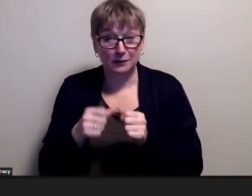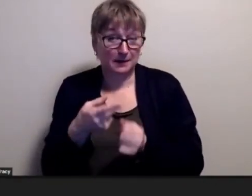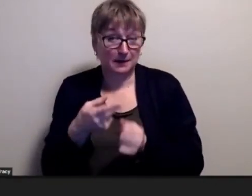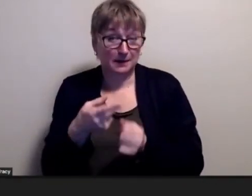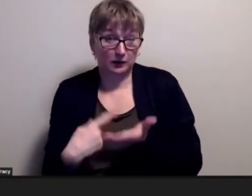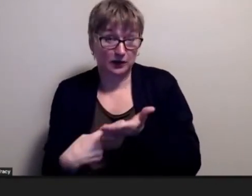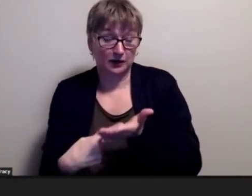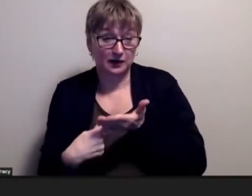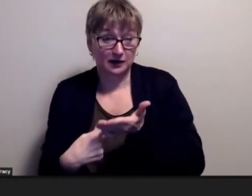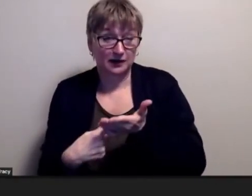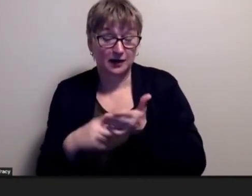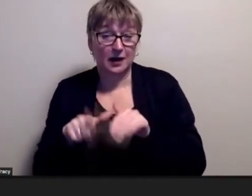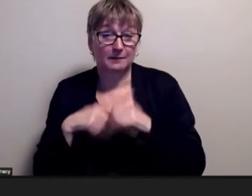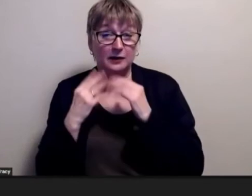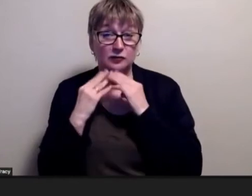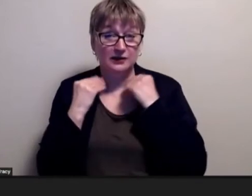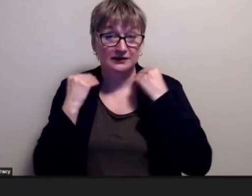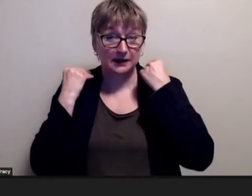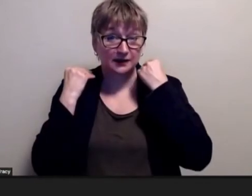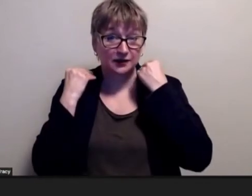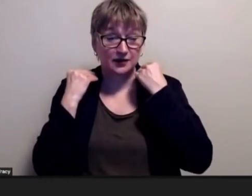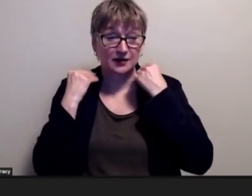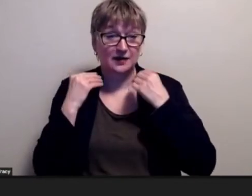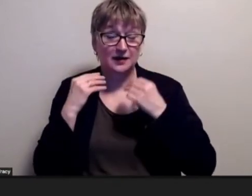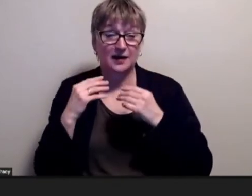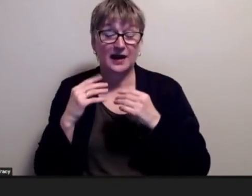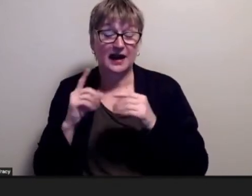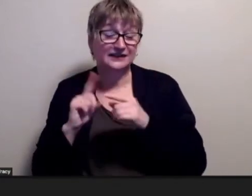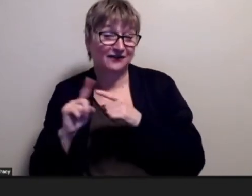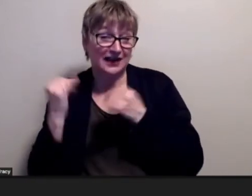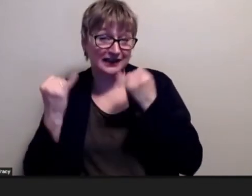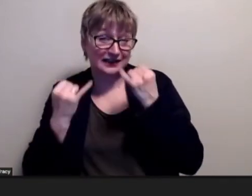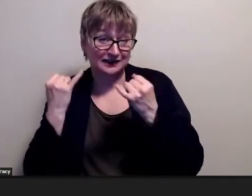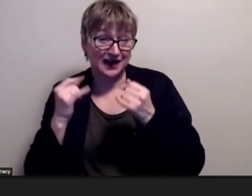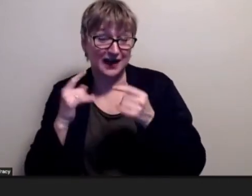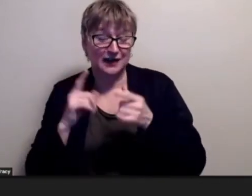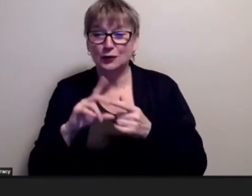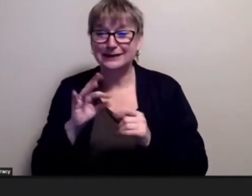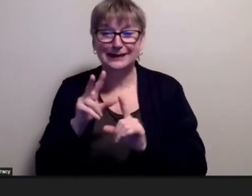about shakespeare and [ __ ] some of the ideas and chicks that you applied to the movies review